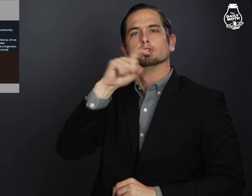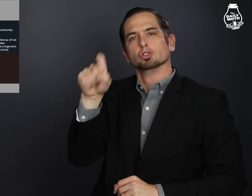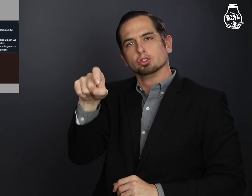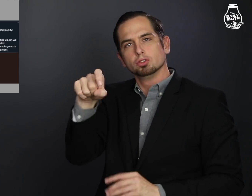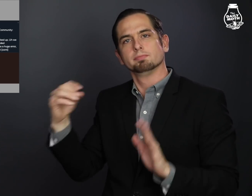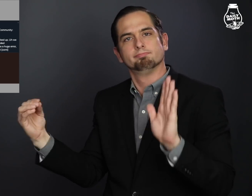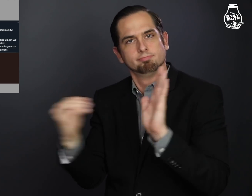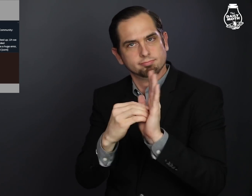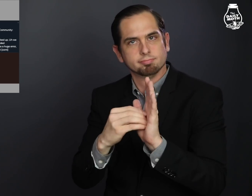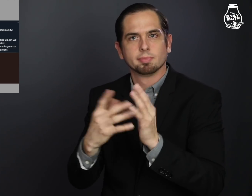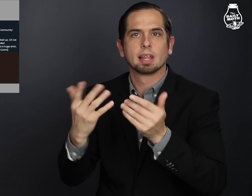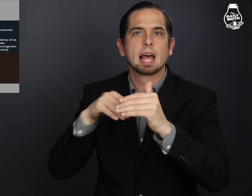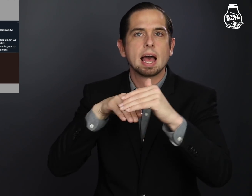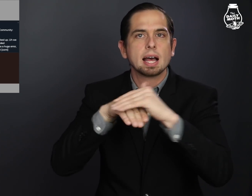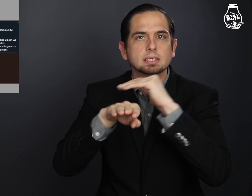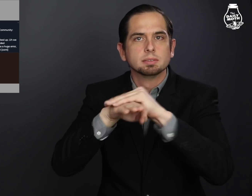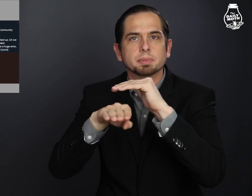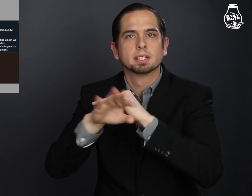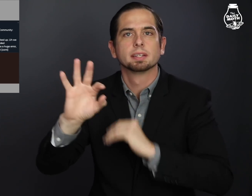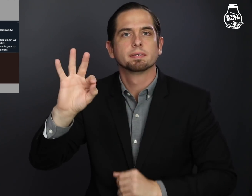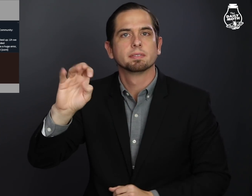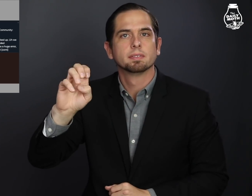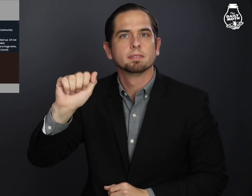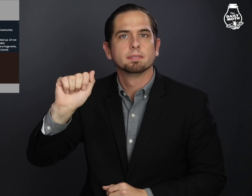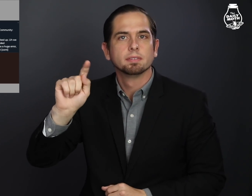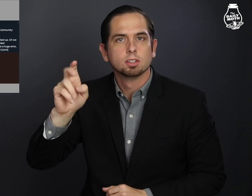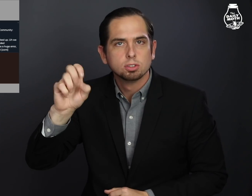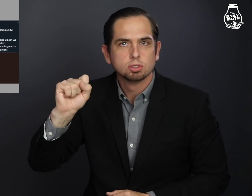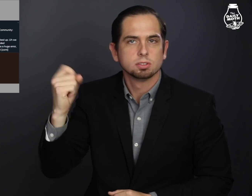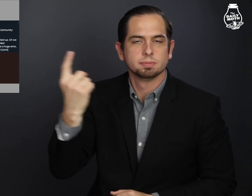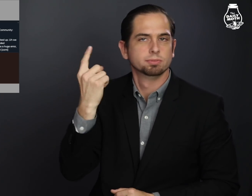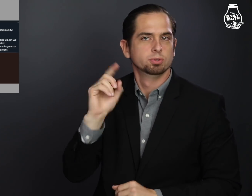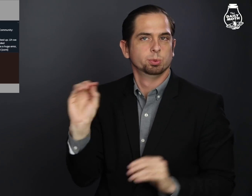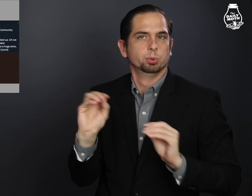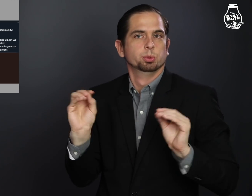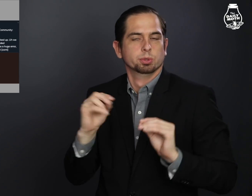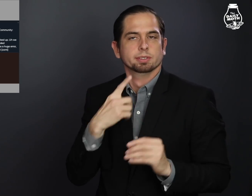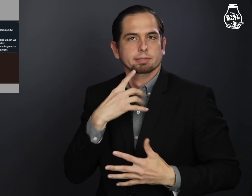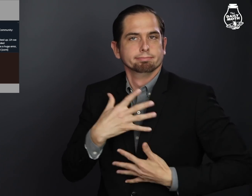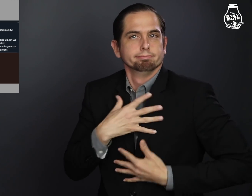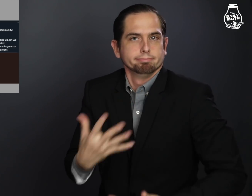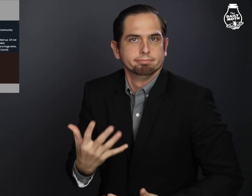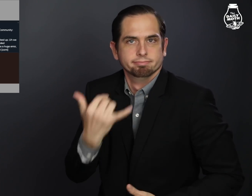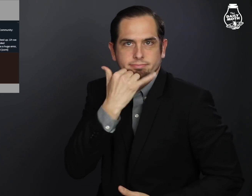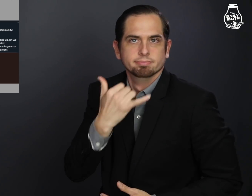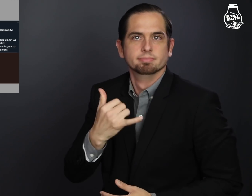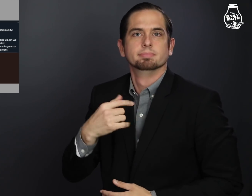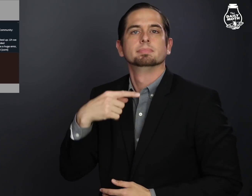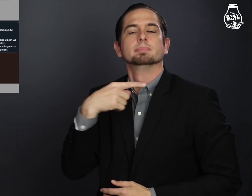they should have included accessibility features.